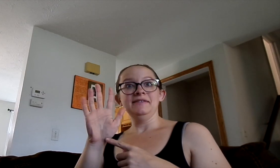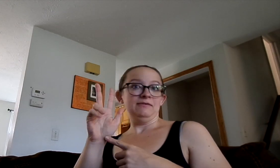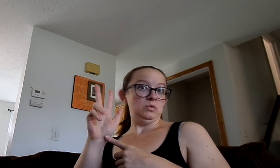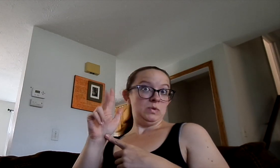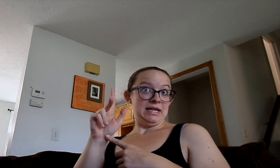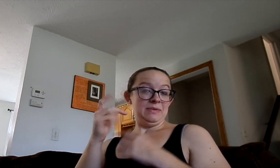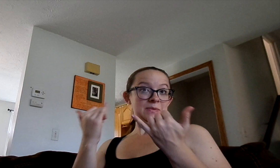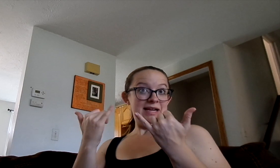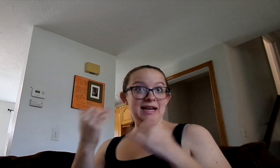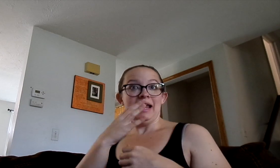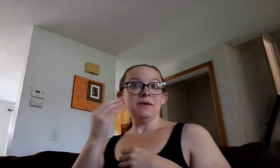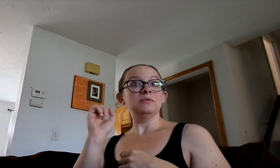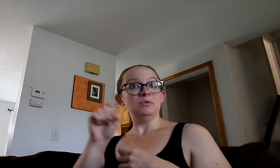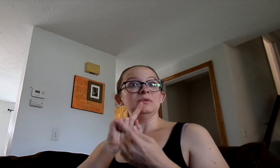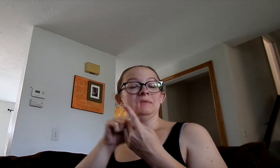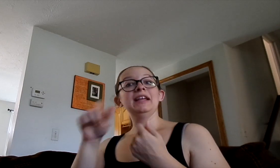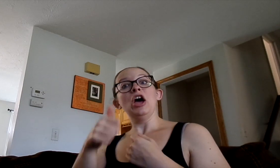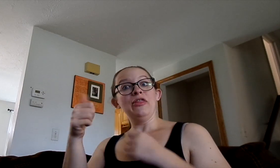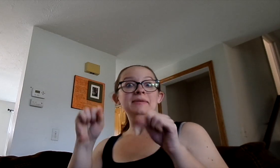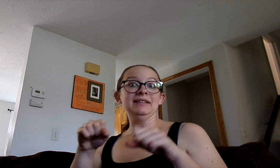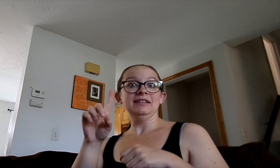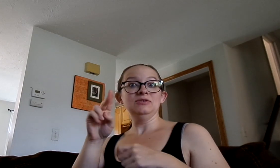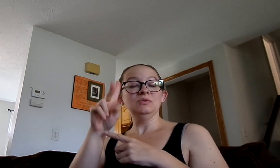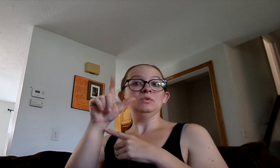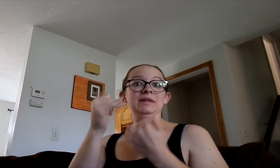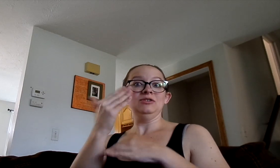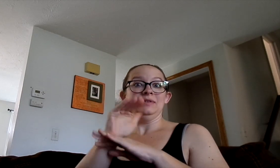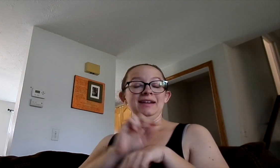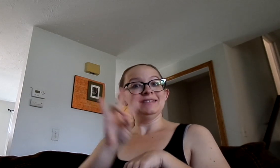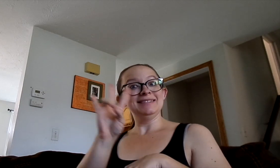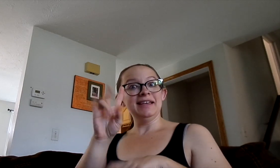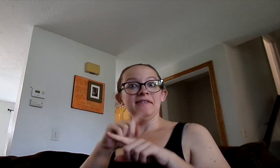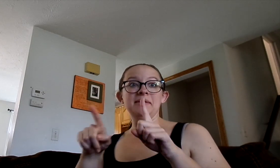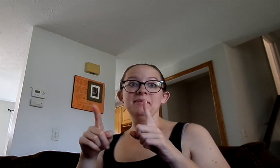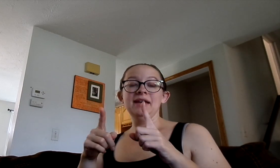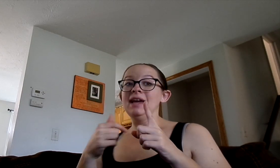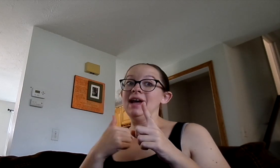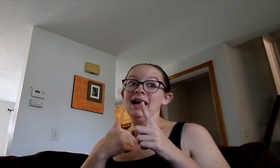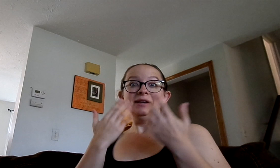Now it's Wednesday at 5:23p and we're suppose to meet with another potential doula at 7p,